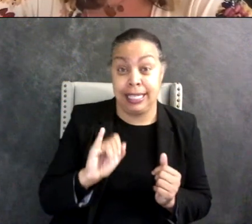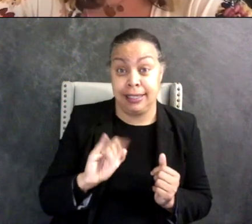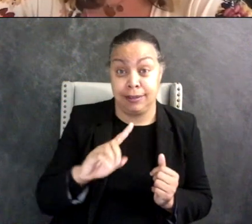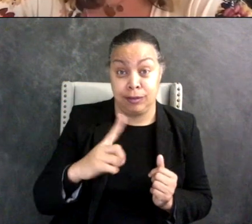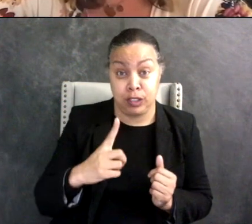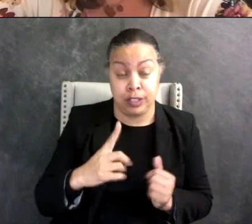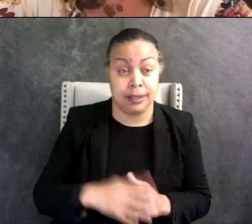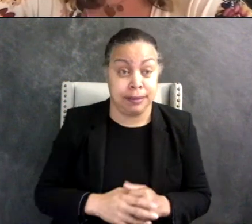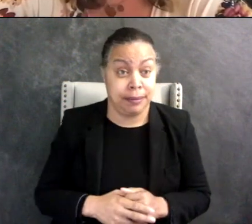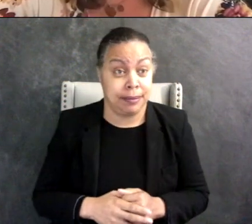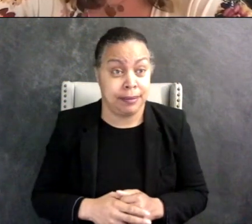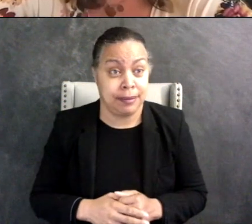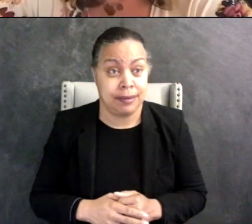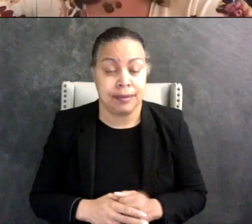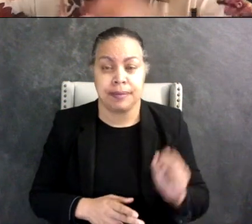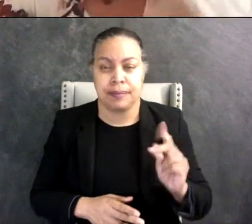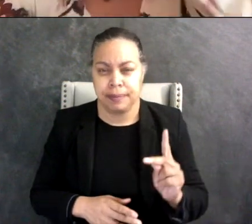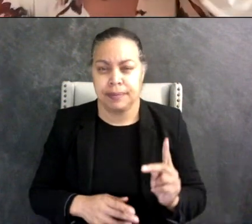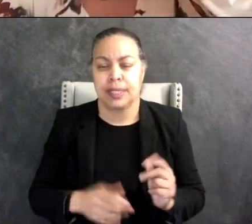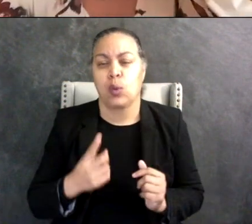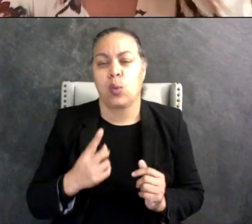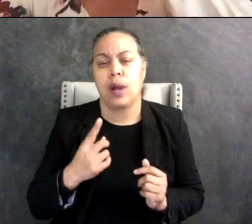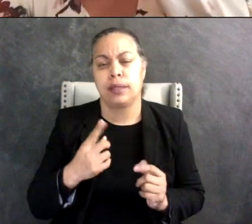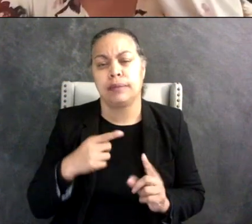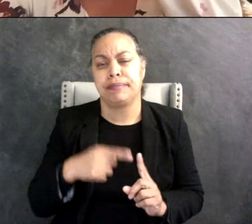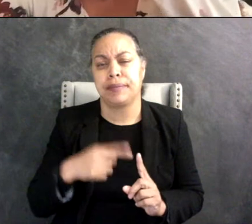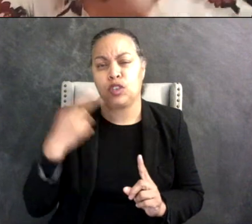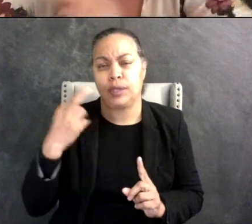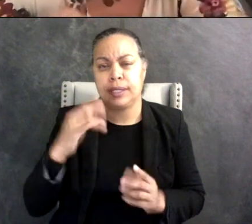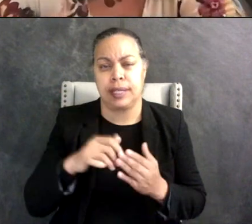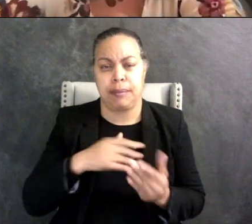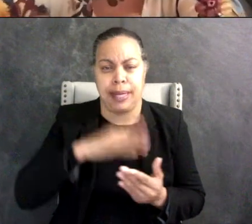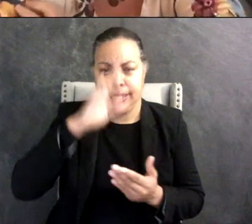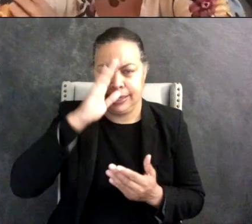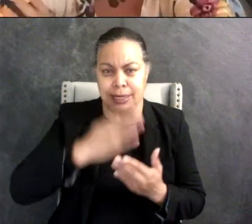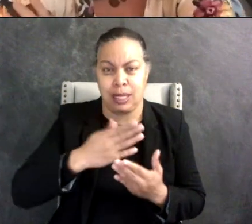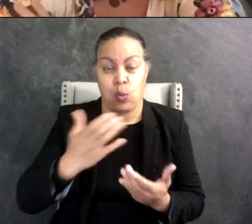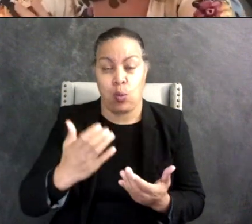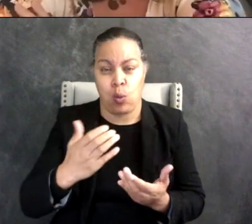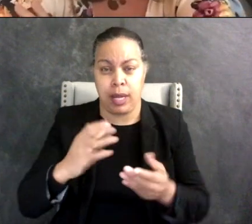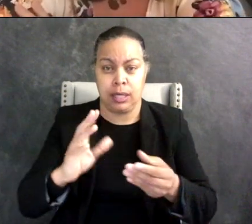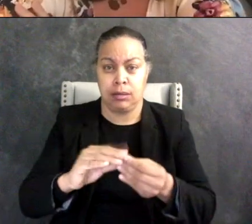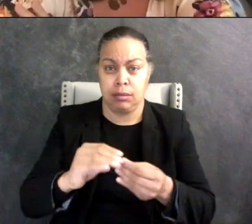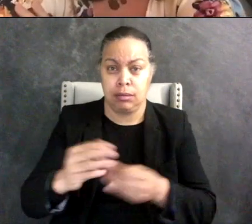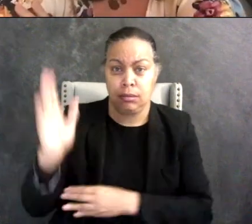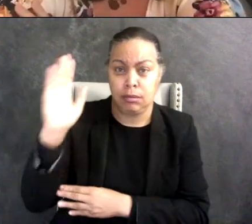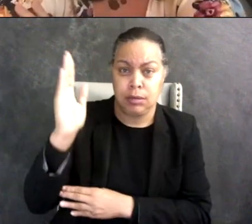So, one of the main reasons that my son wanted to do this presentation was like the screen shaming